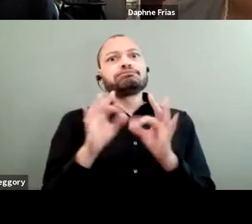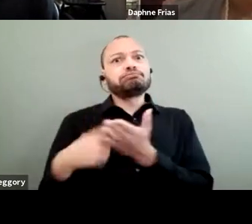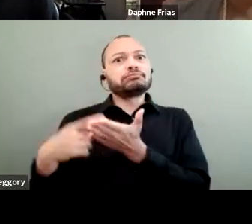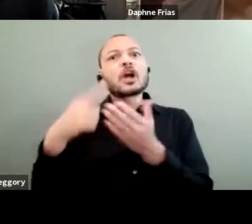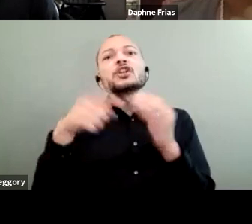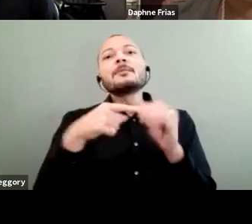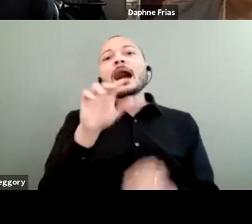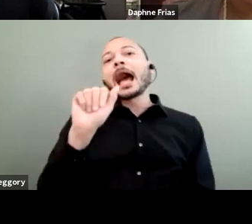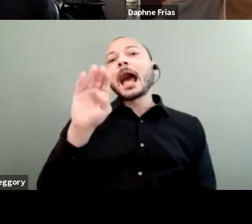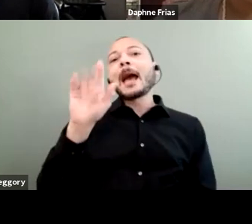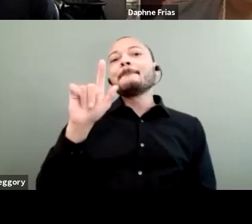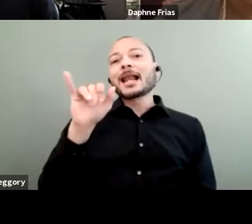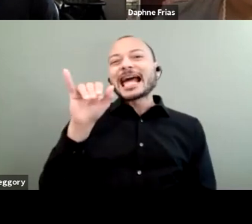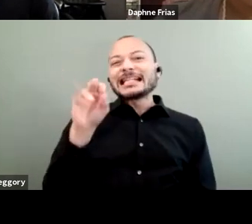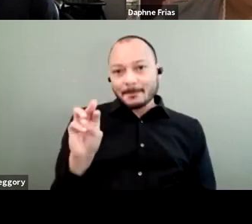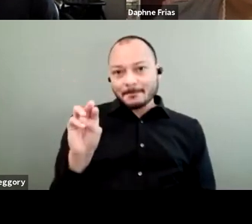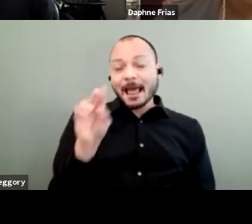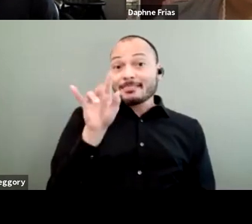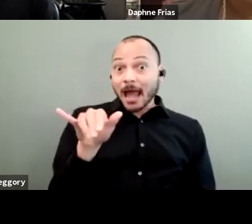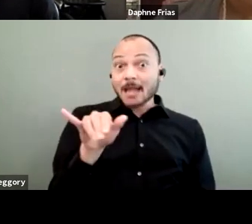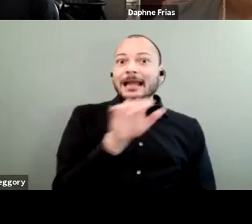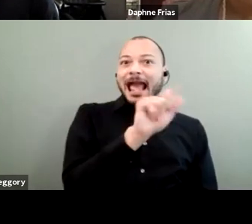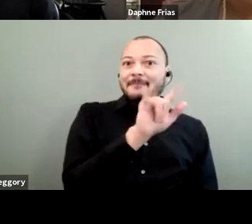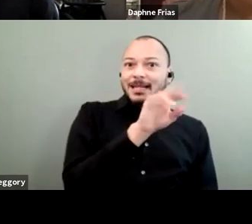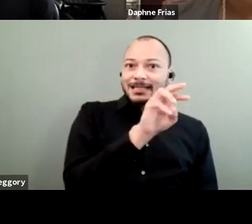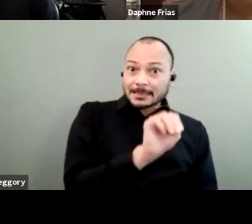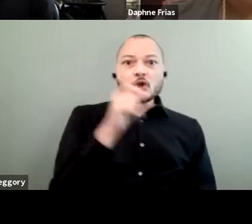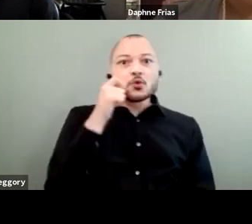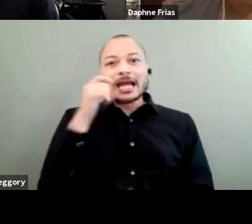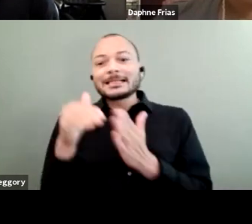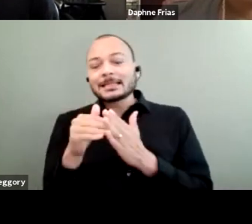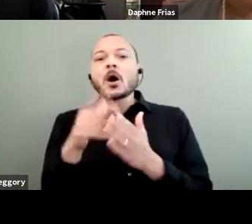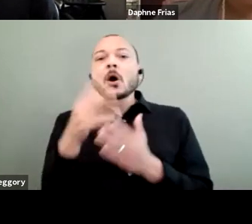is because ableism and racism both come from a root of othering